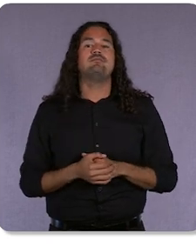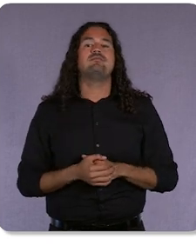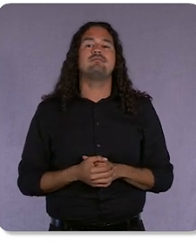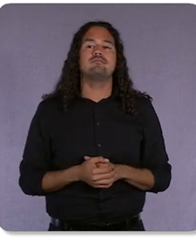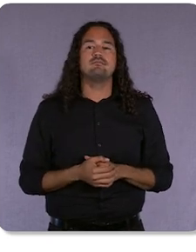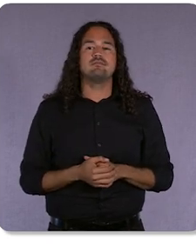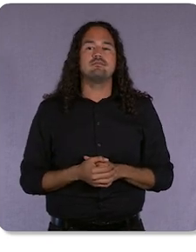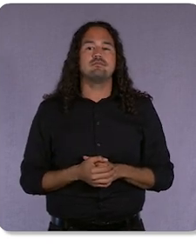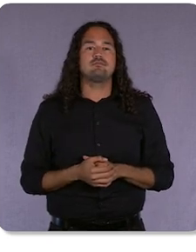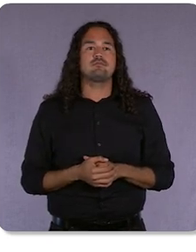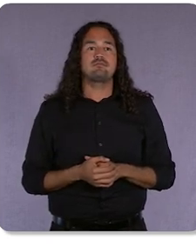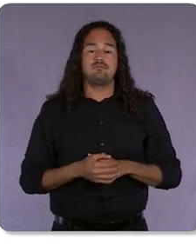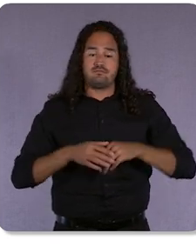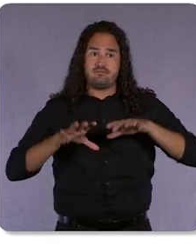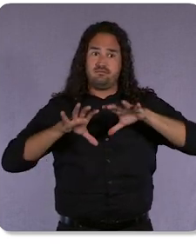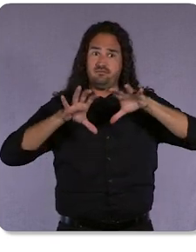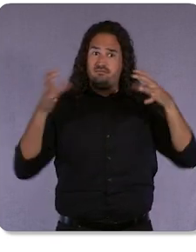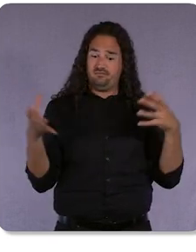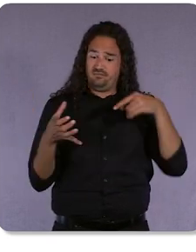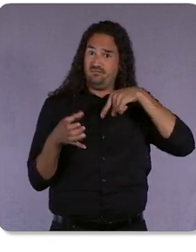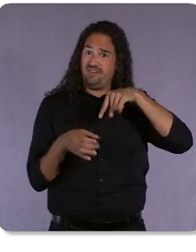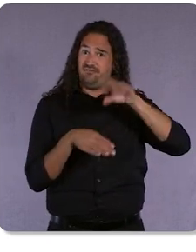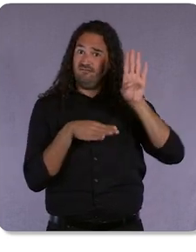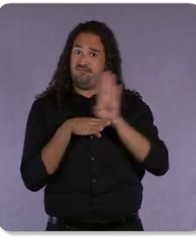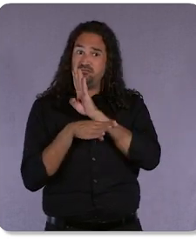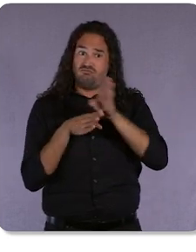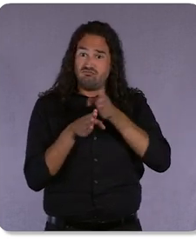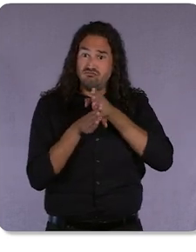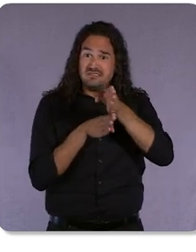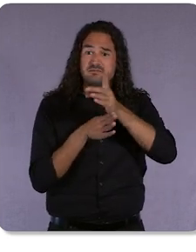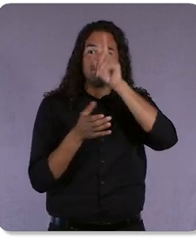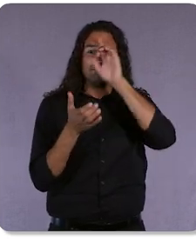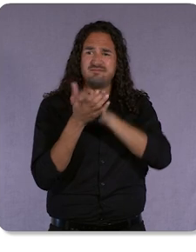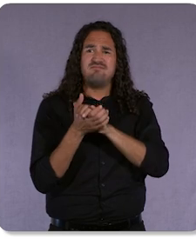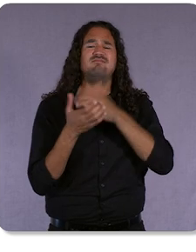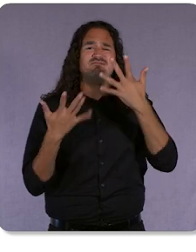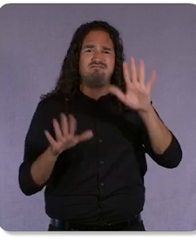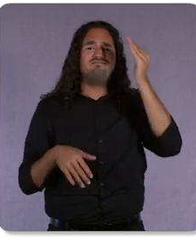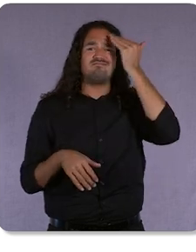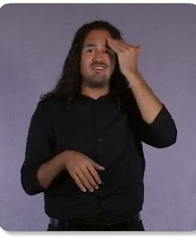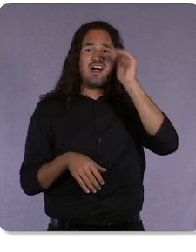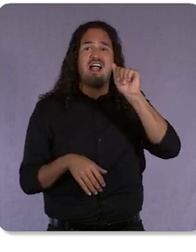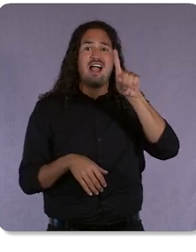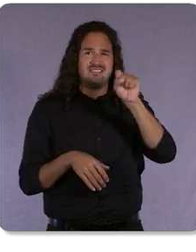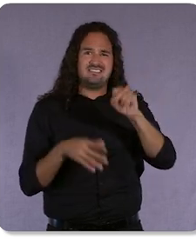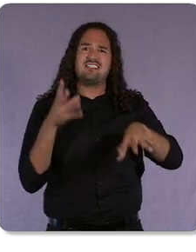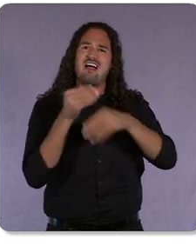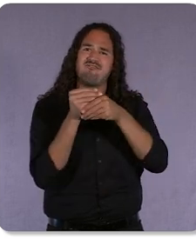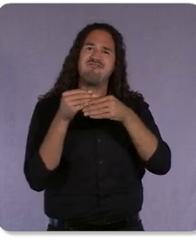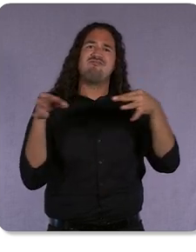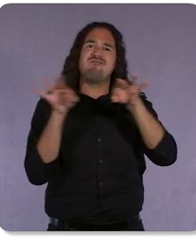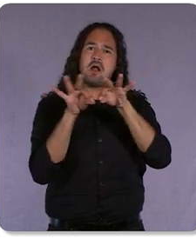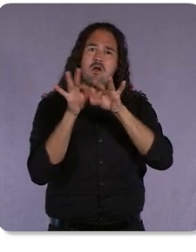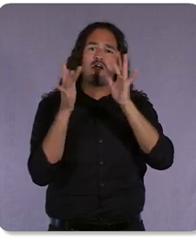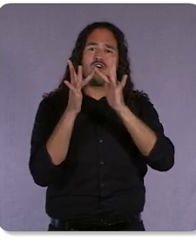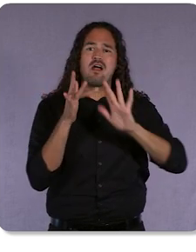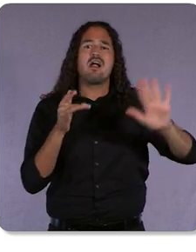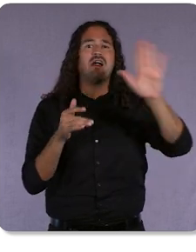We as an industry need to believe and know that ads add value to the internet and people’s lives. Advertising can grow stronger businesses.